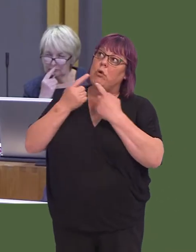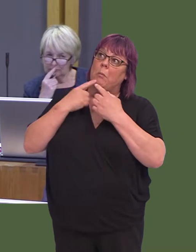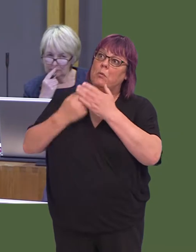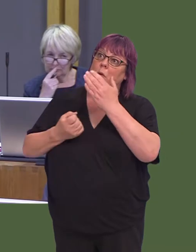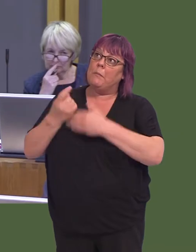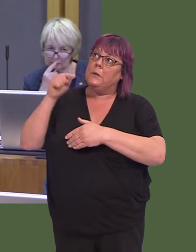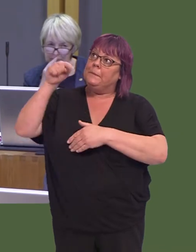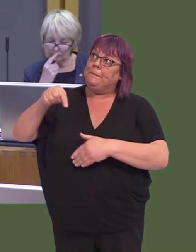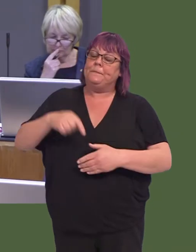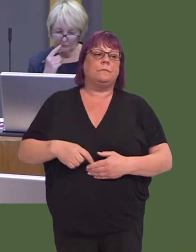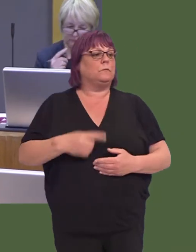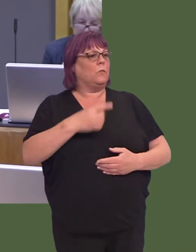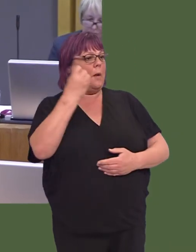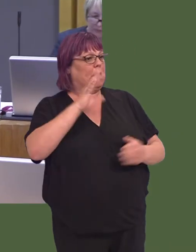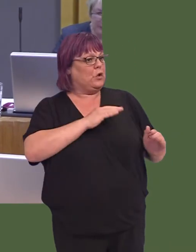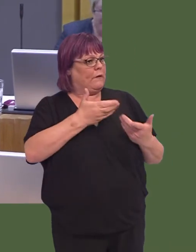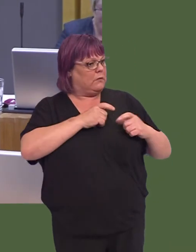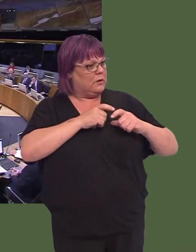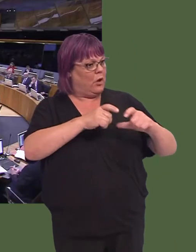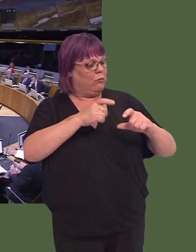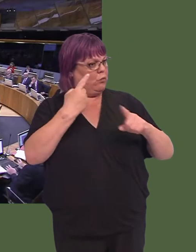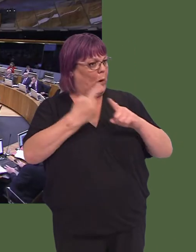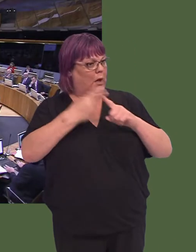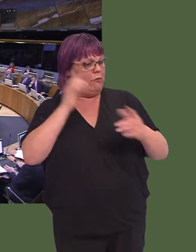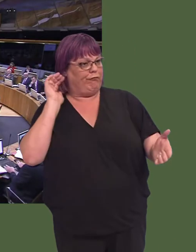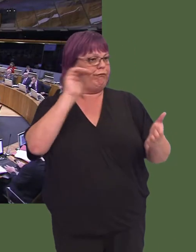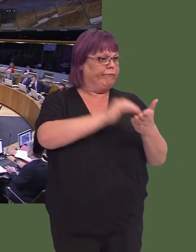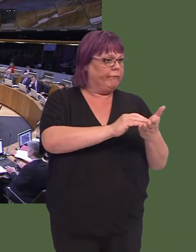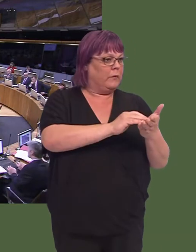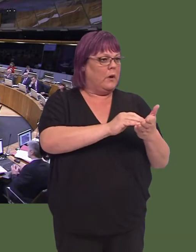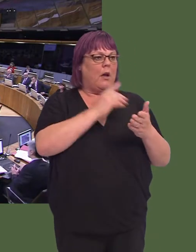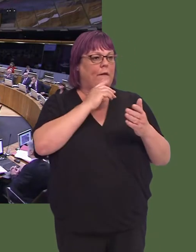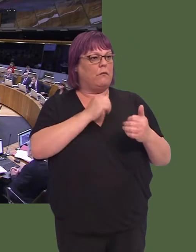OAQ52202 Carwyn Jones AM: Yes. The Welsh ambulance service continues to deliver a highly responsive service to the people